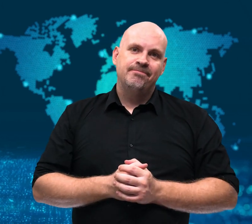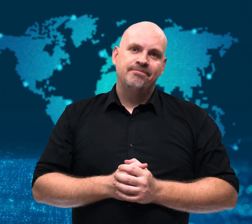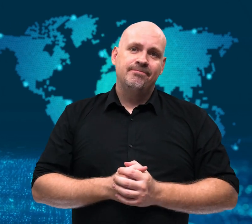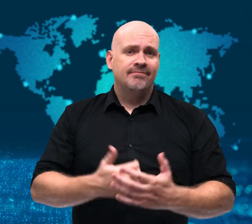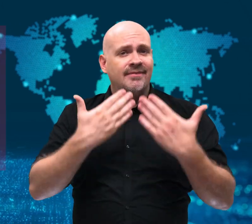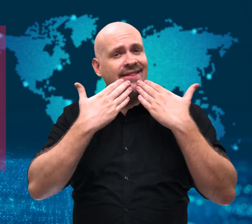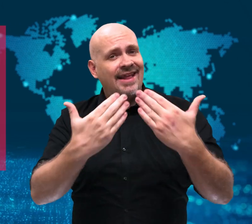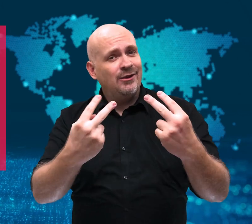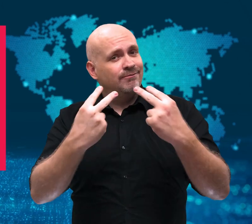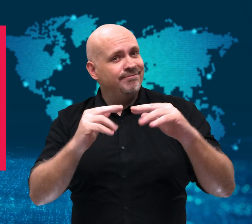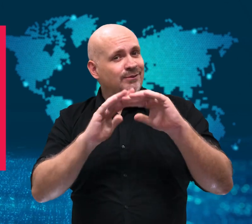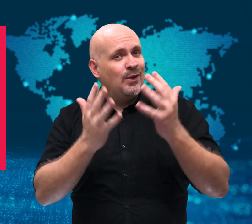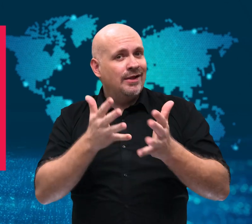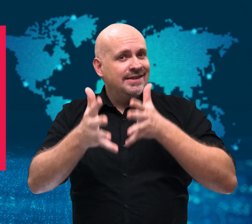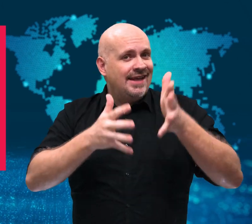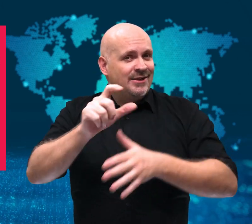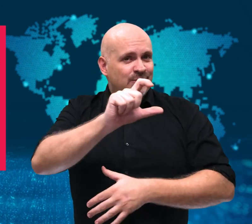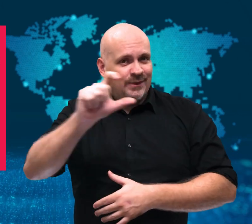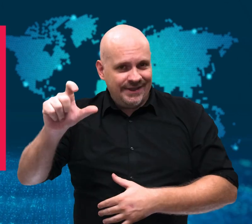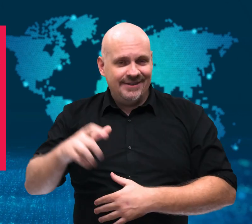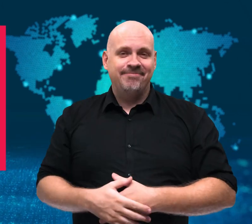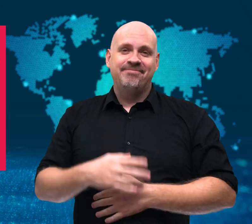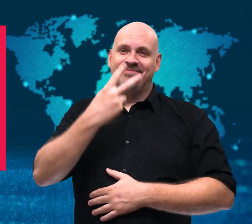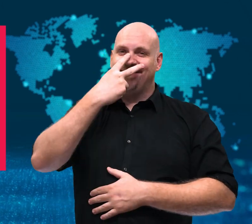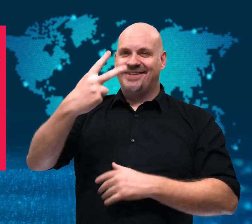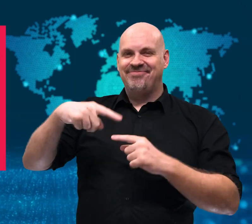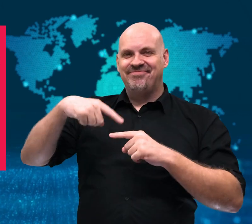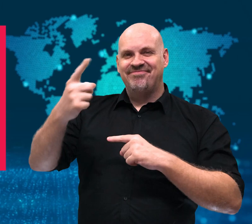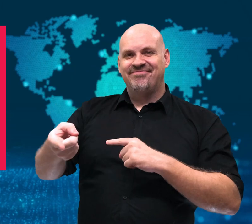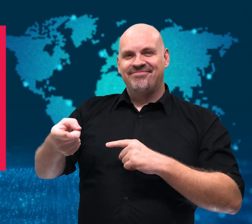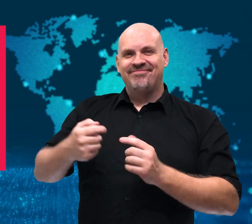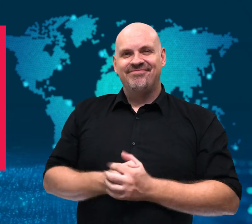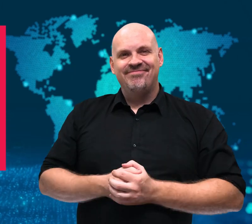Thank you for watching WorldSign Week and see you next time!